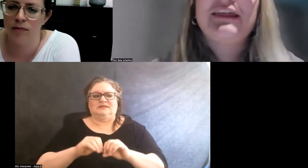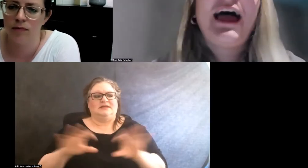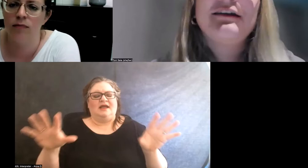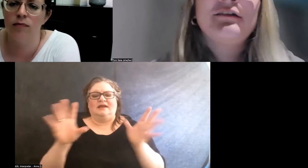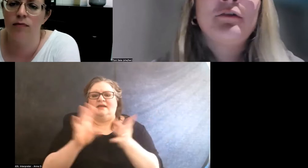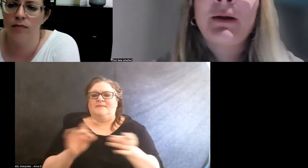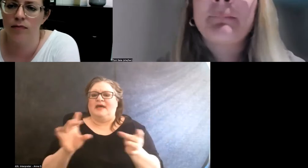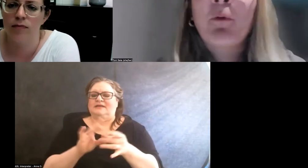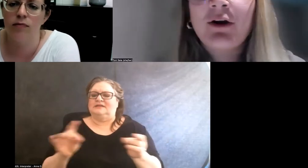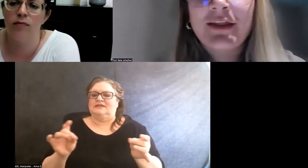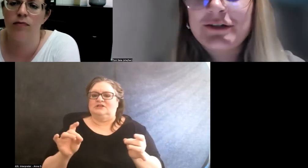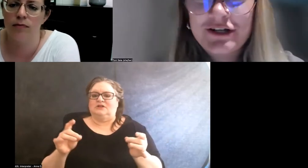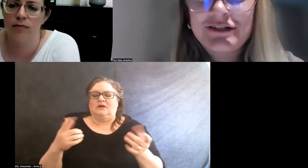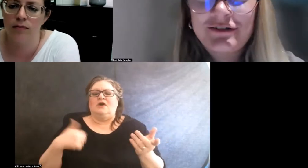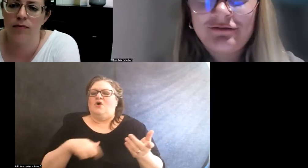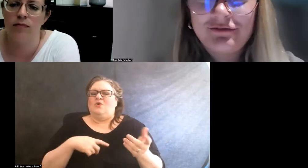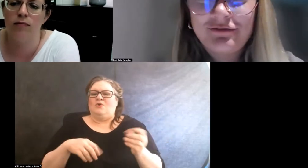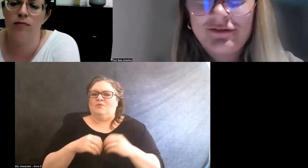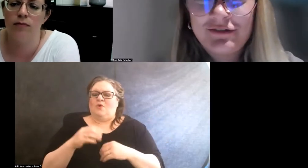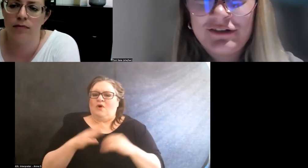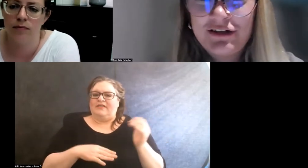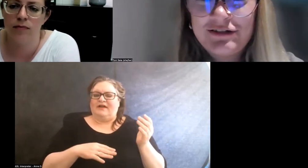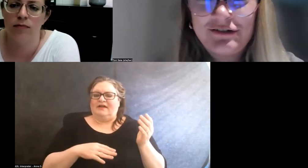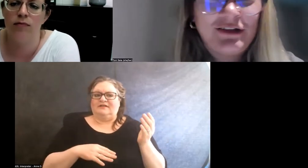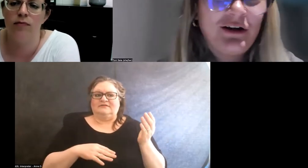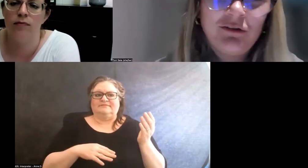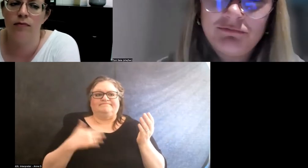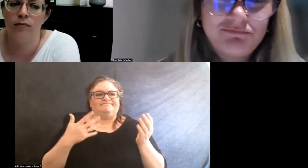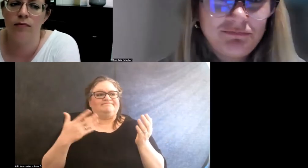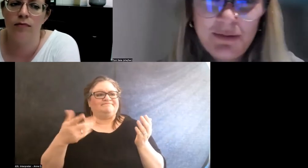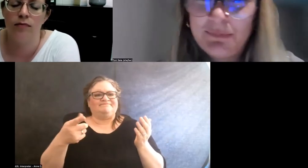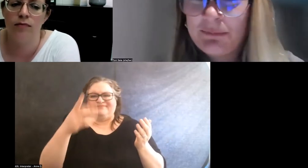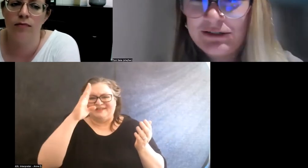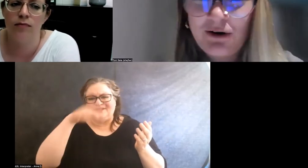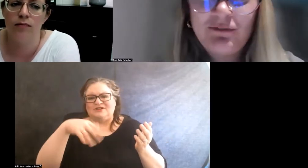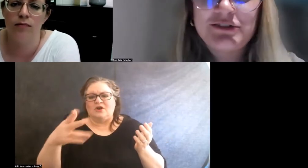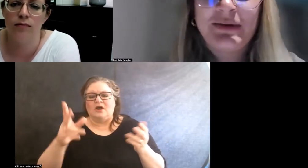that we're more than just, you know, people to be serviced,